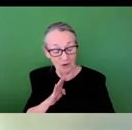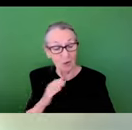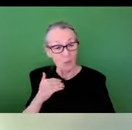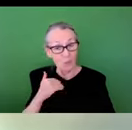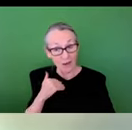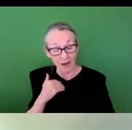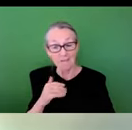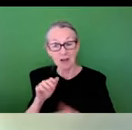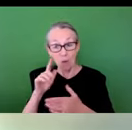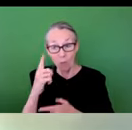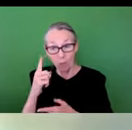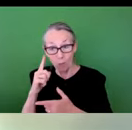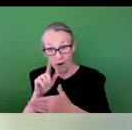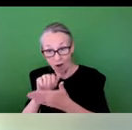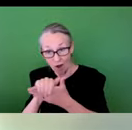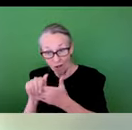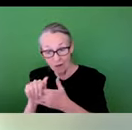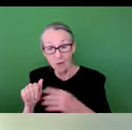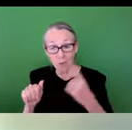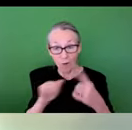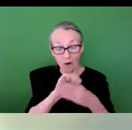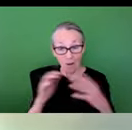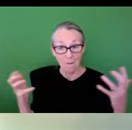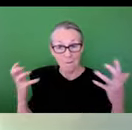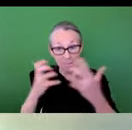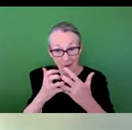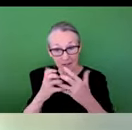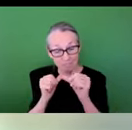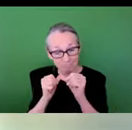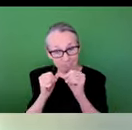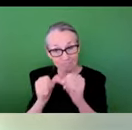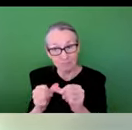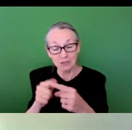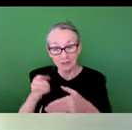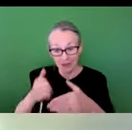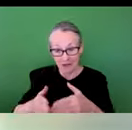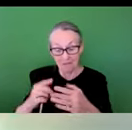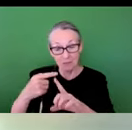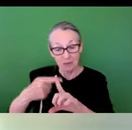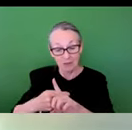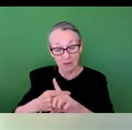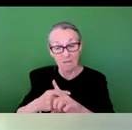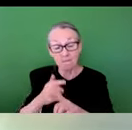matching opportunity going on this month until June thirtieth, for all donations up to $11,000.